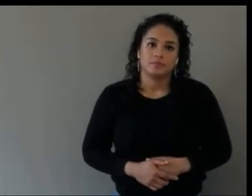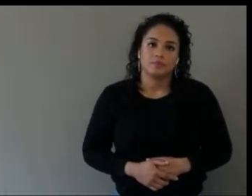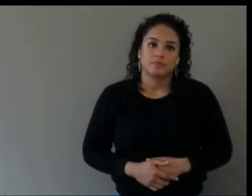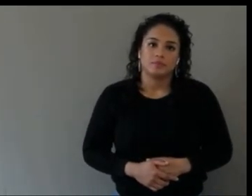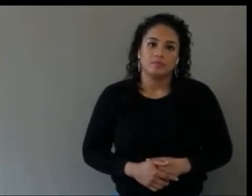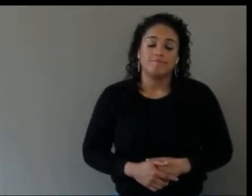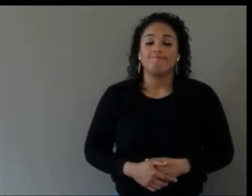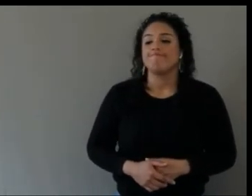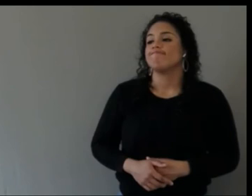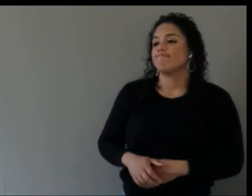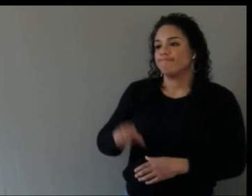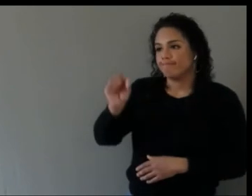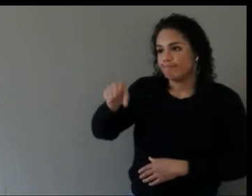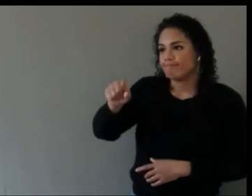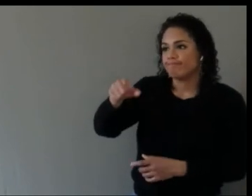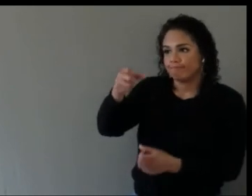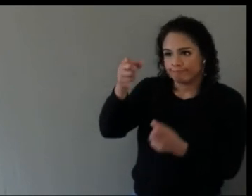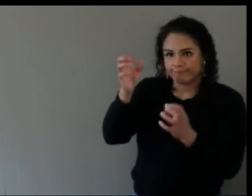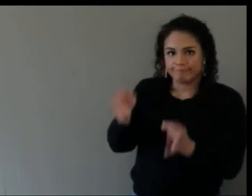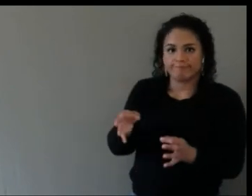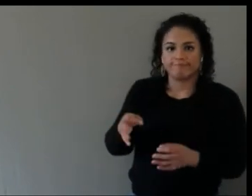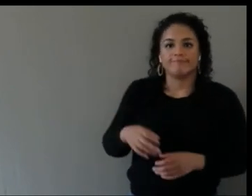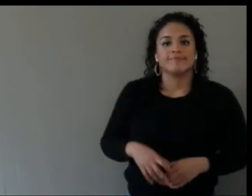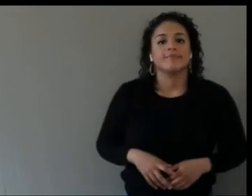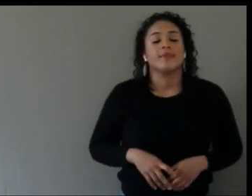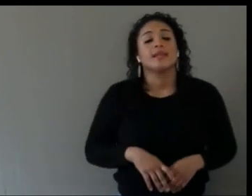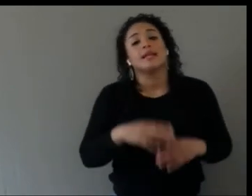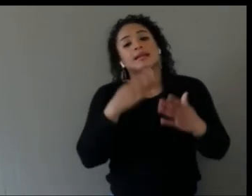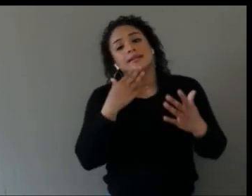Thank you so much, all of you, for such a great discussion.